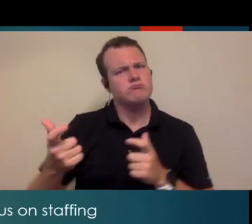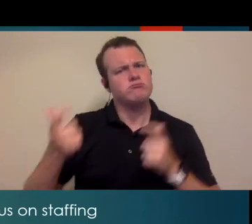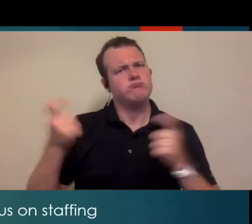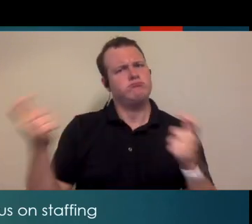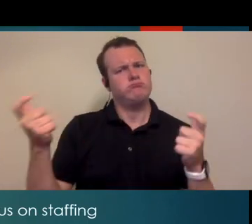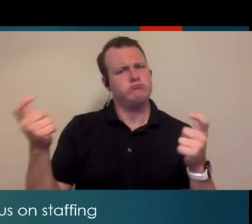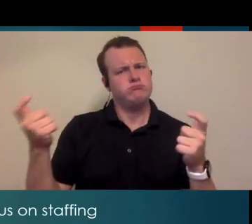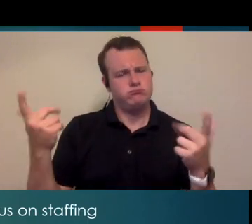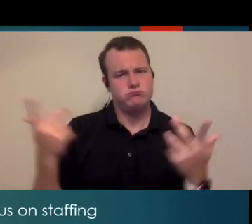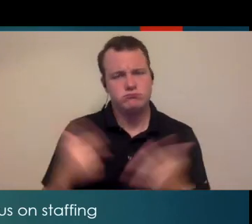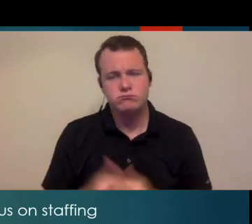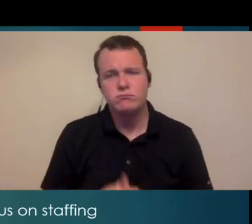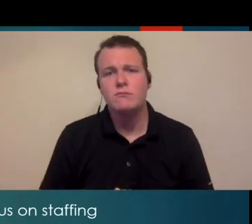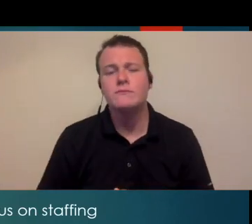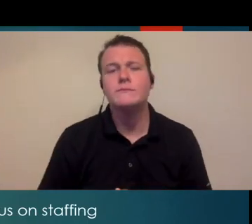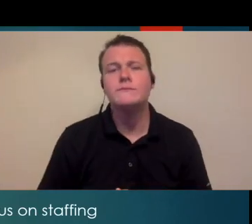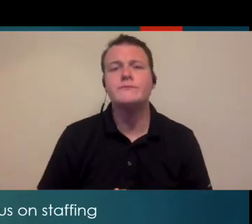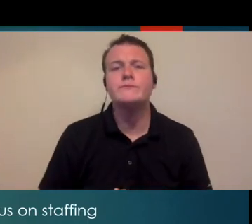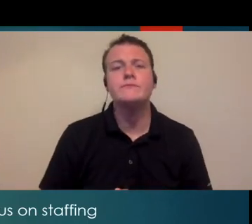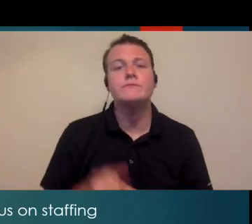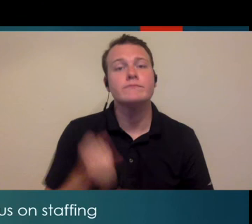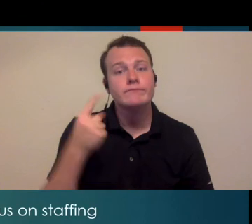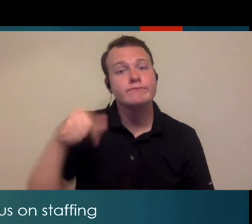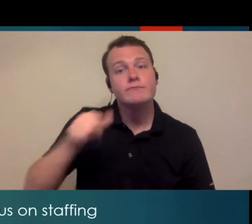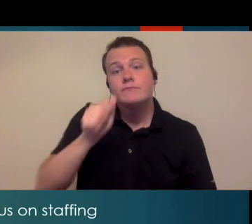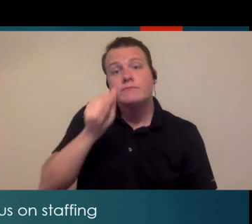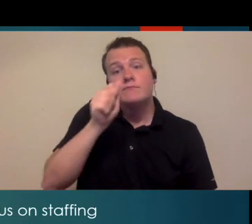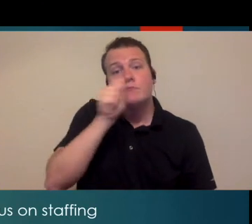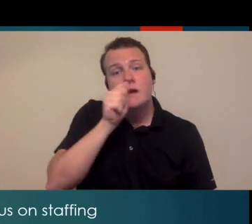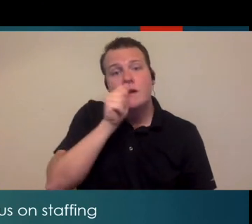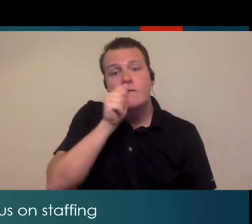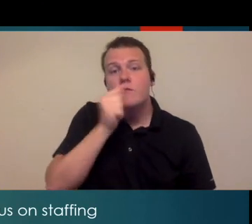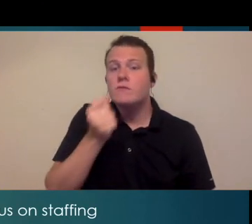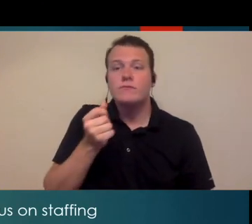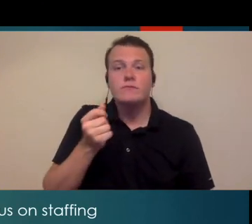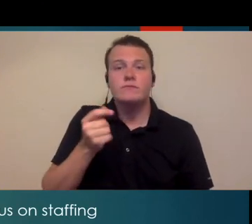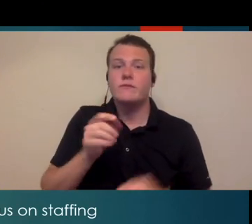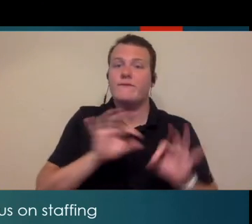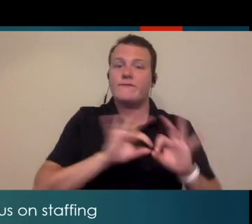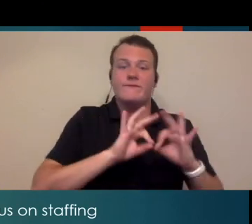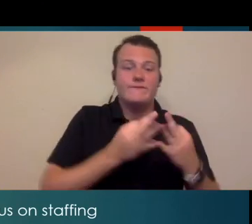pretty it's a pretty large organization but we are private we are held by just a